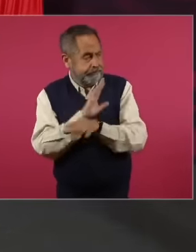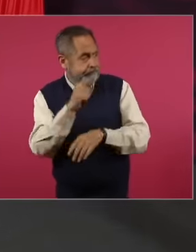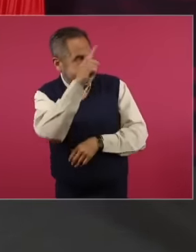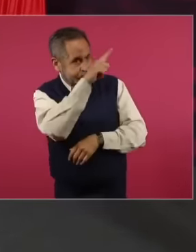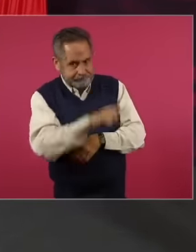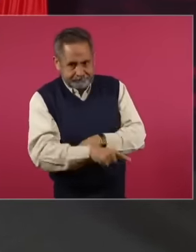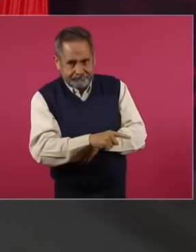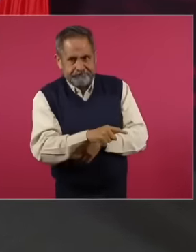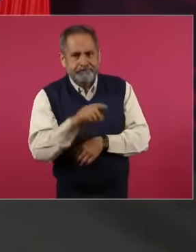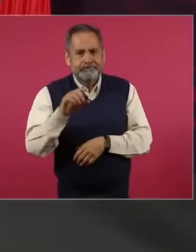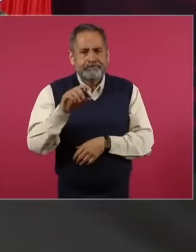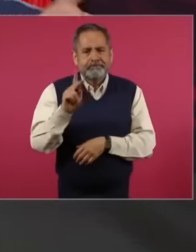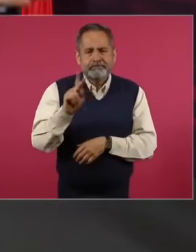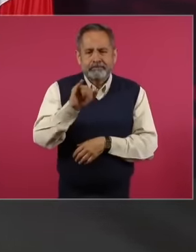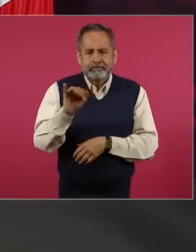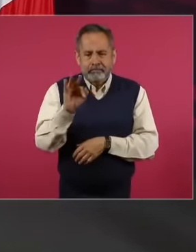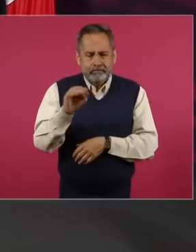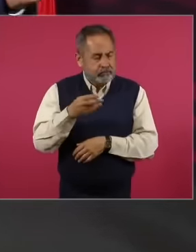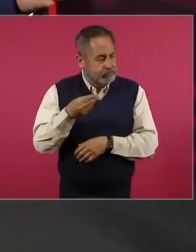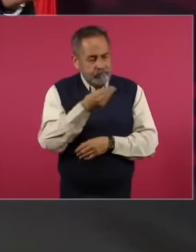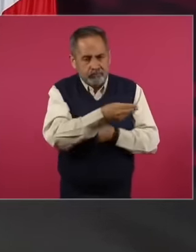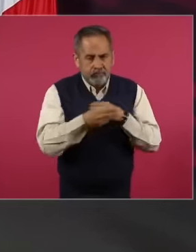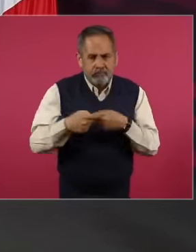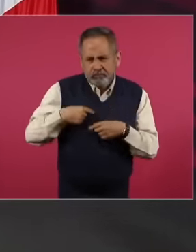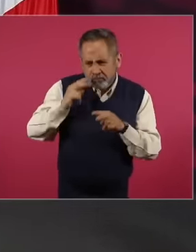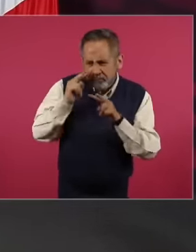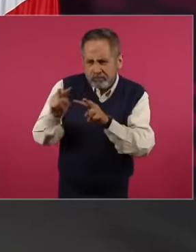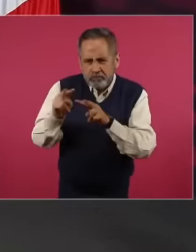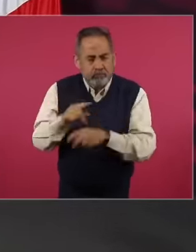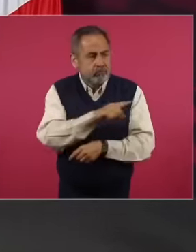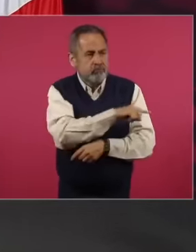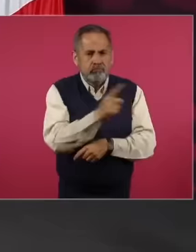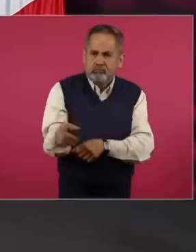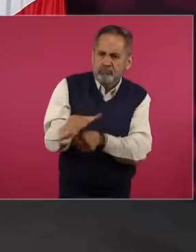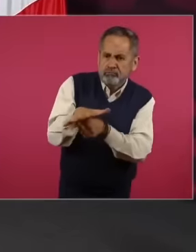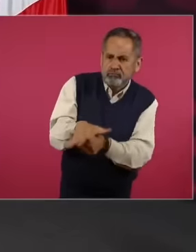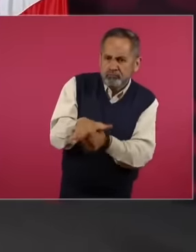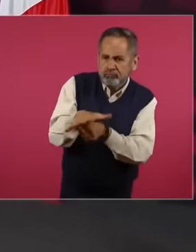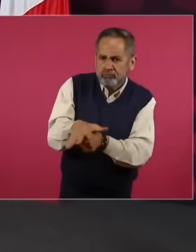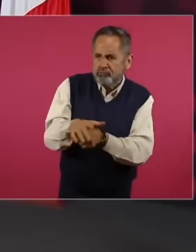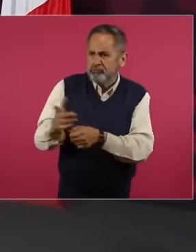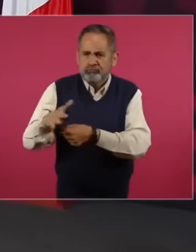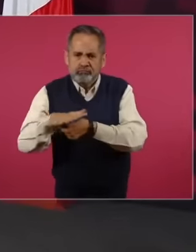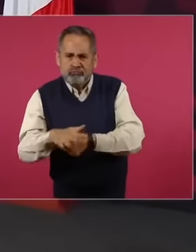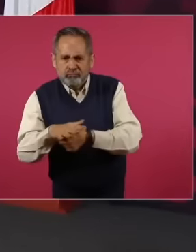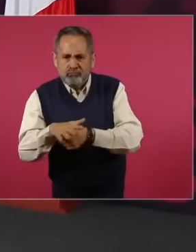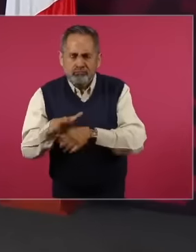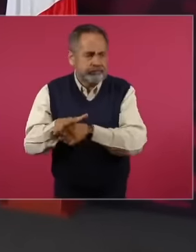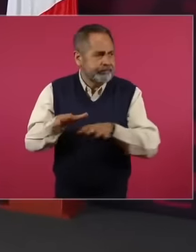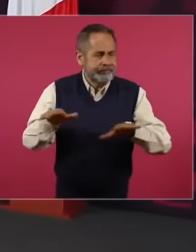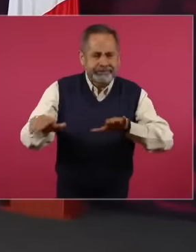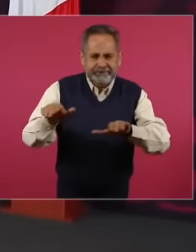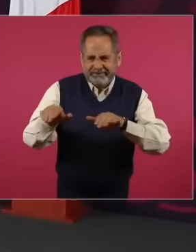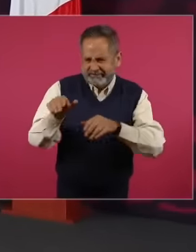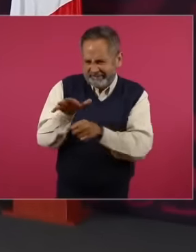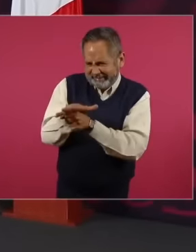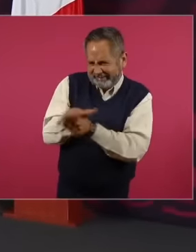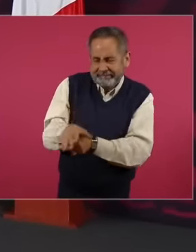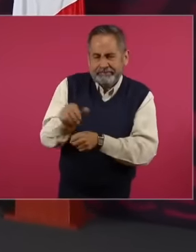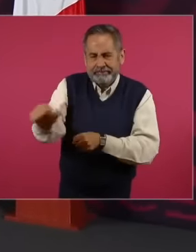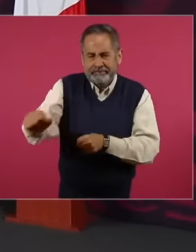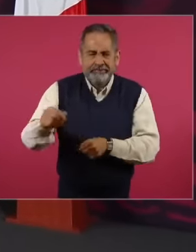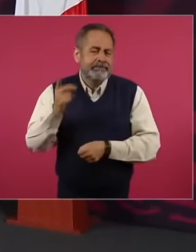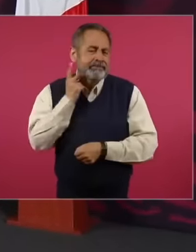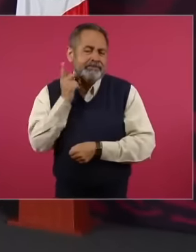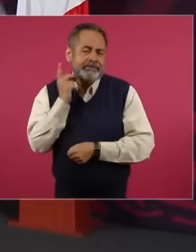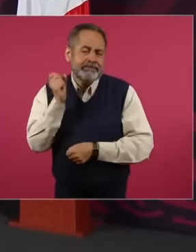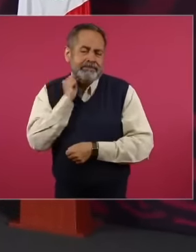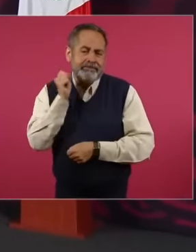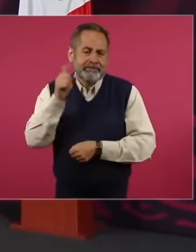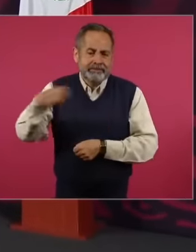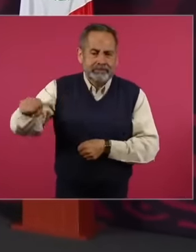because I am seeing that there is a lot of pressure on the legislators I see that Claudio x